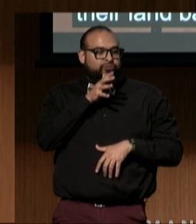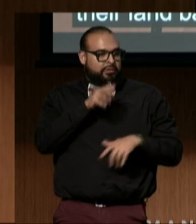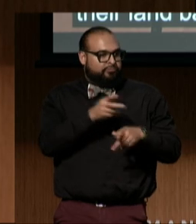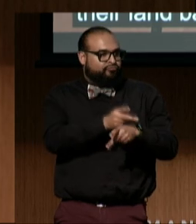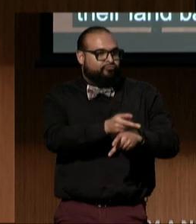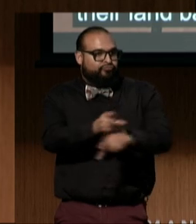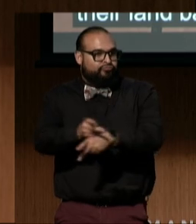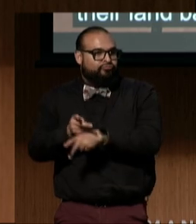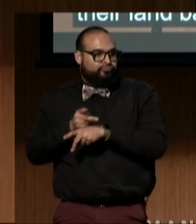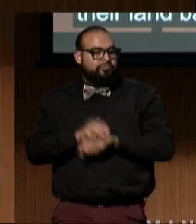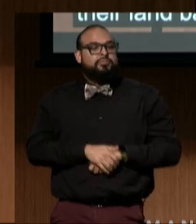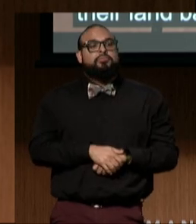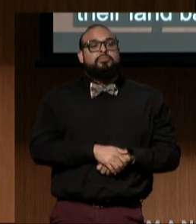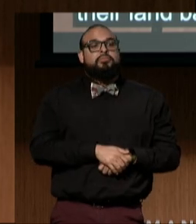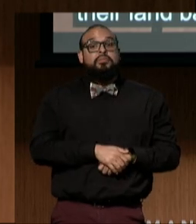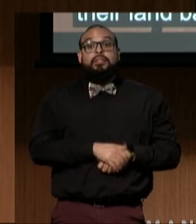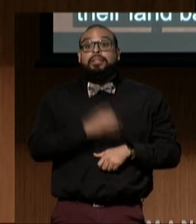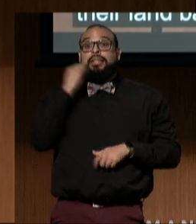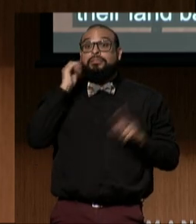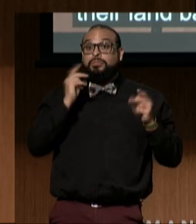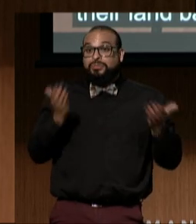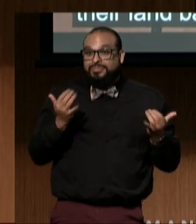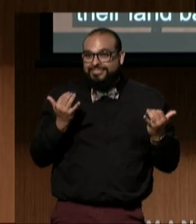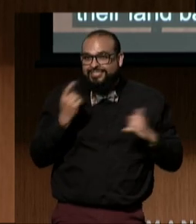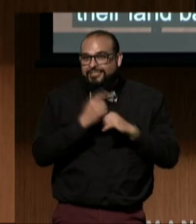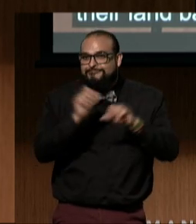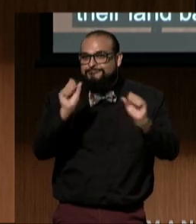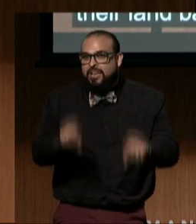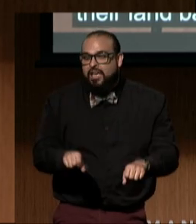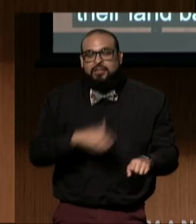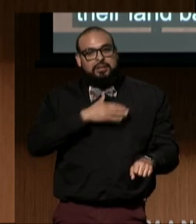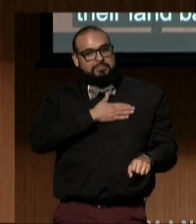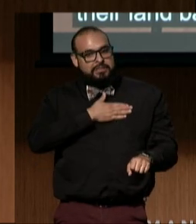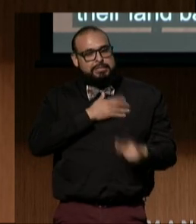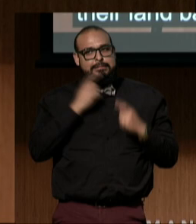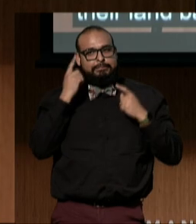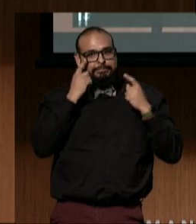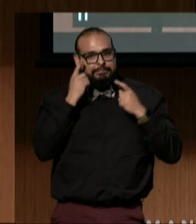If people here today are able, please consider donating